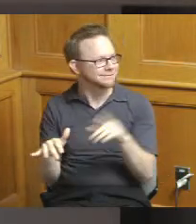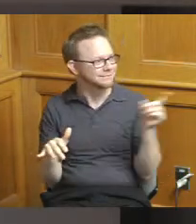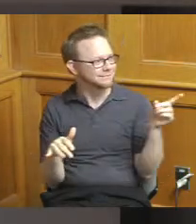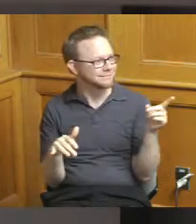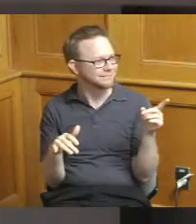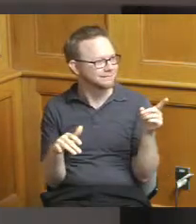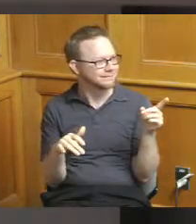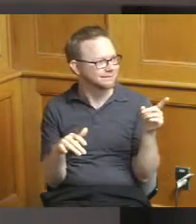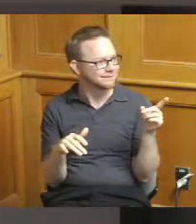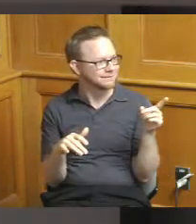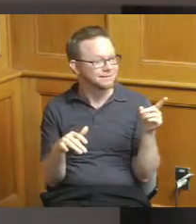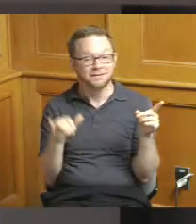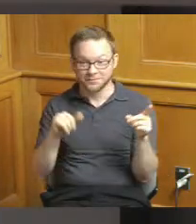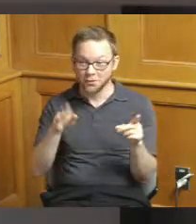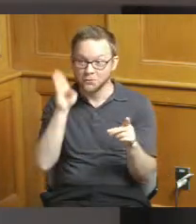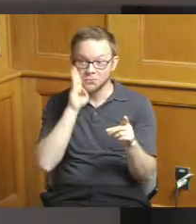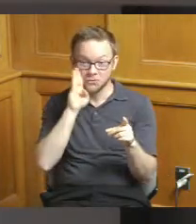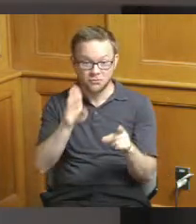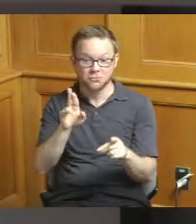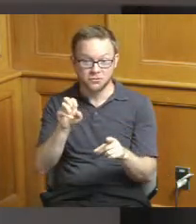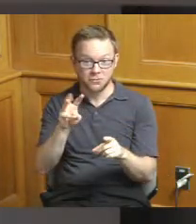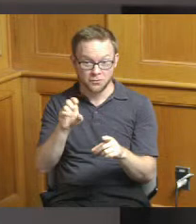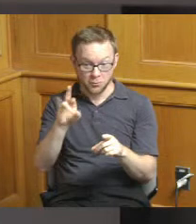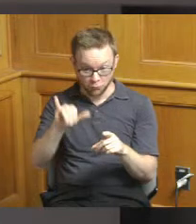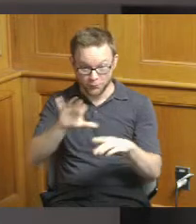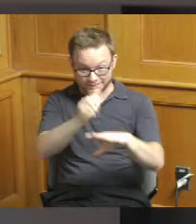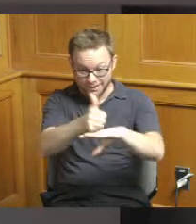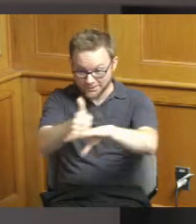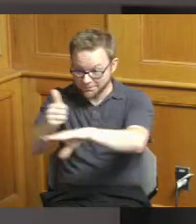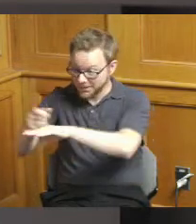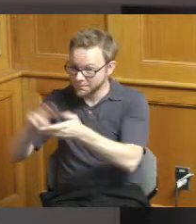economic development I could I could have worded it that way I guess yeah for the breweries yeah